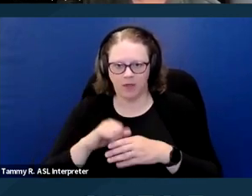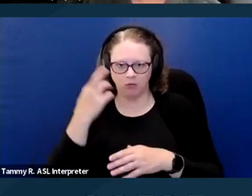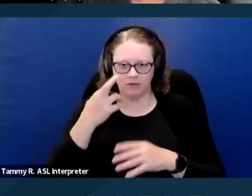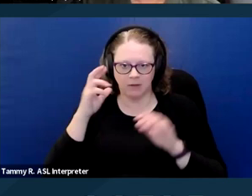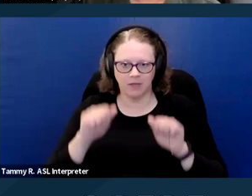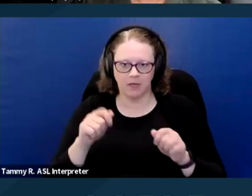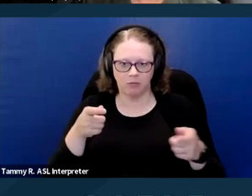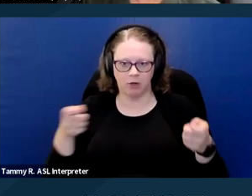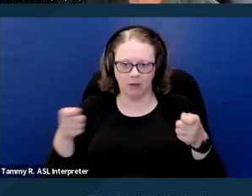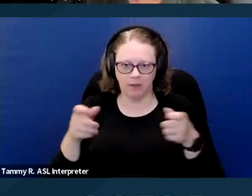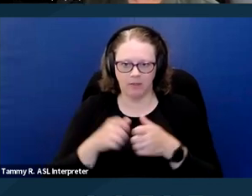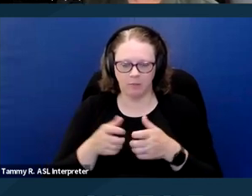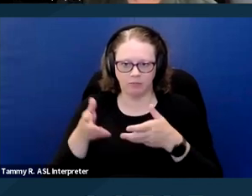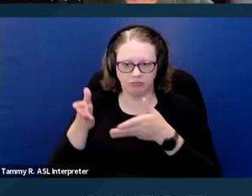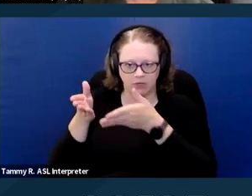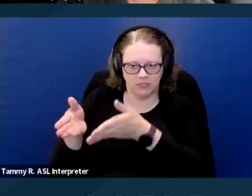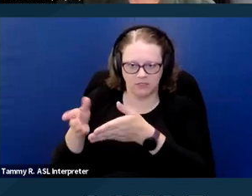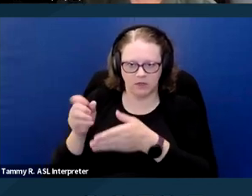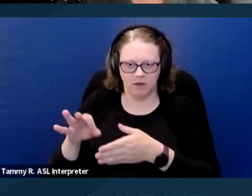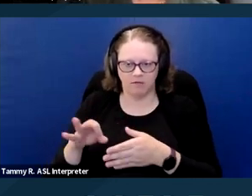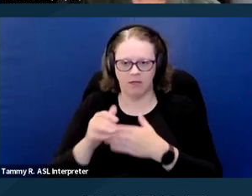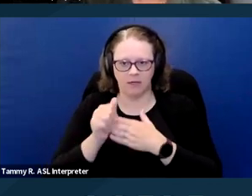or service dogs on the premises of a housing provider.